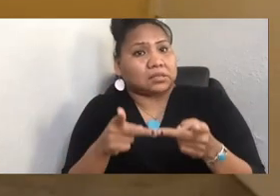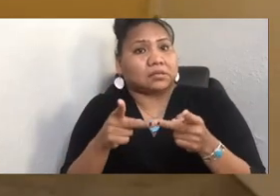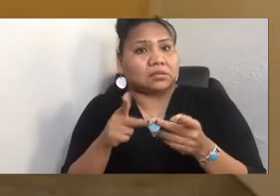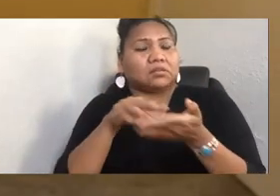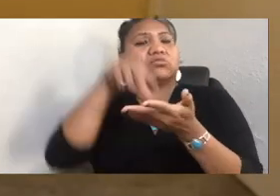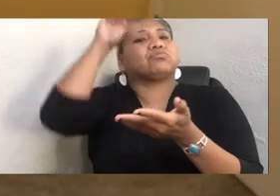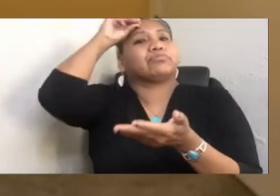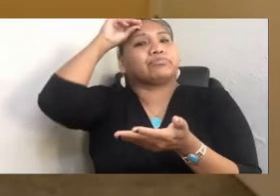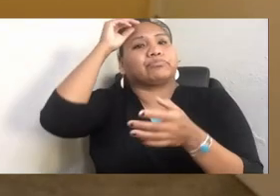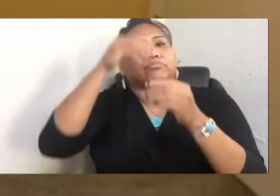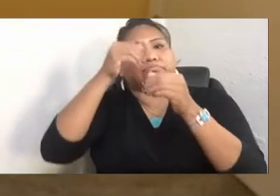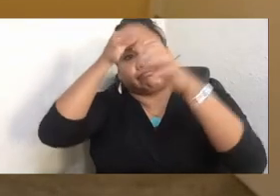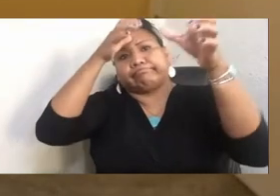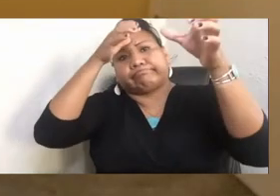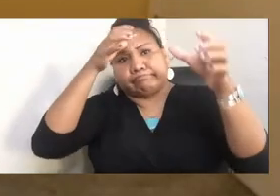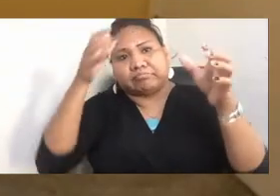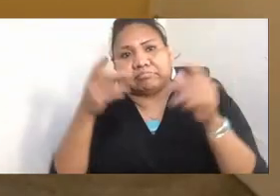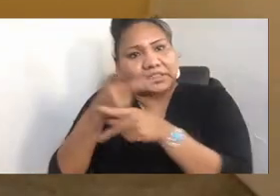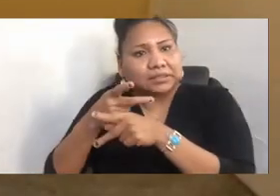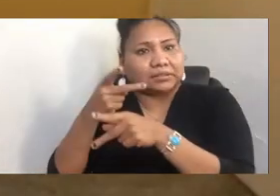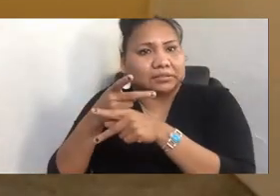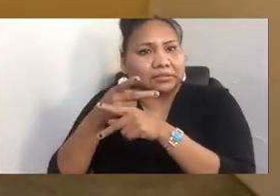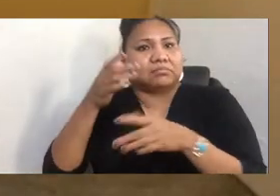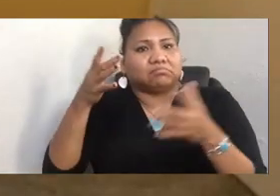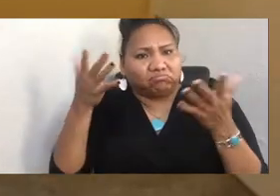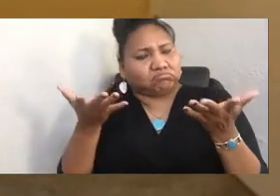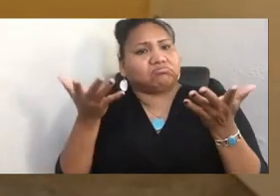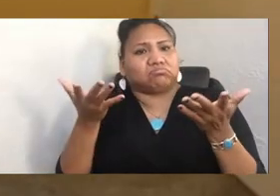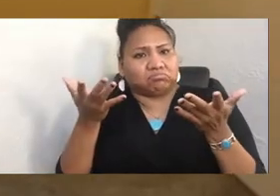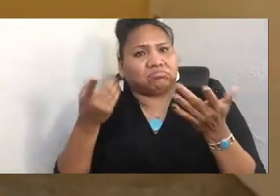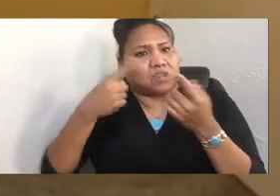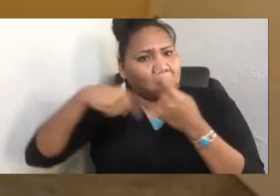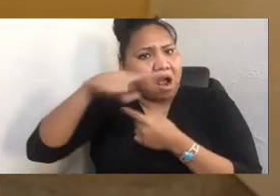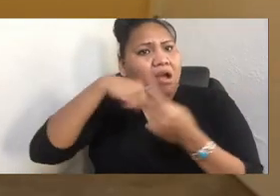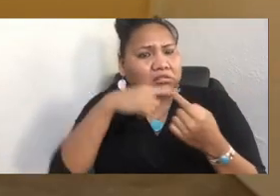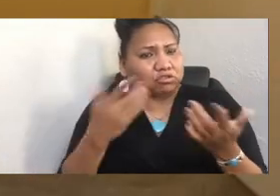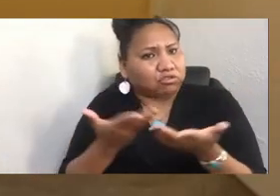And I believe there's a lot of that around here. And of course, as Deb asked, there